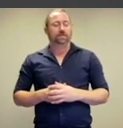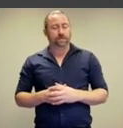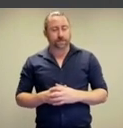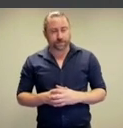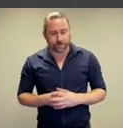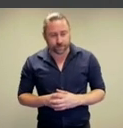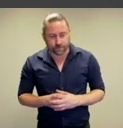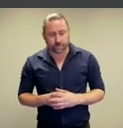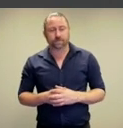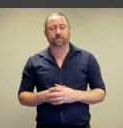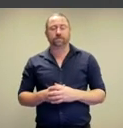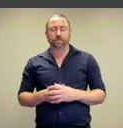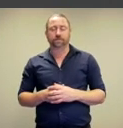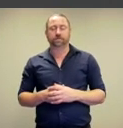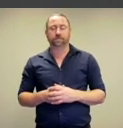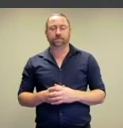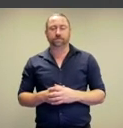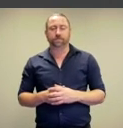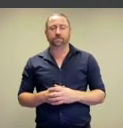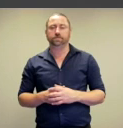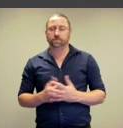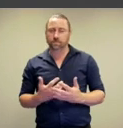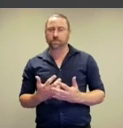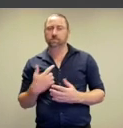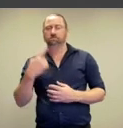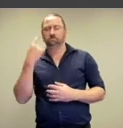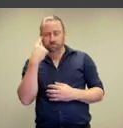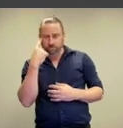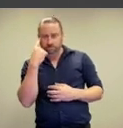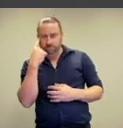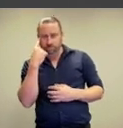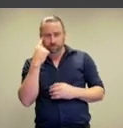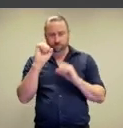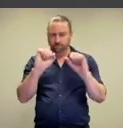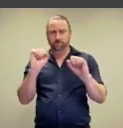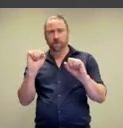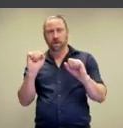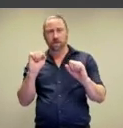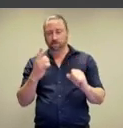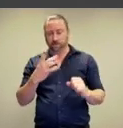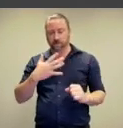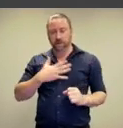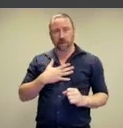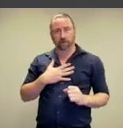Okay, so Robertis